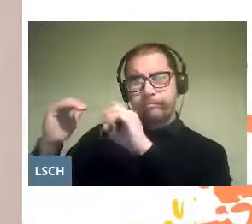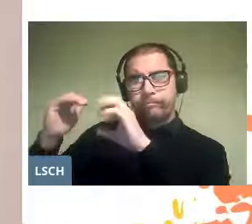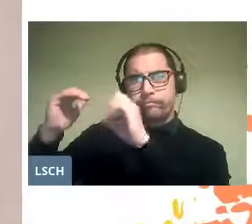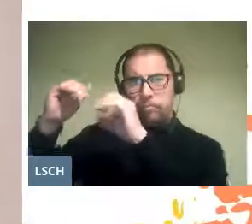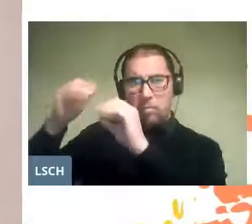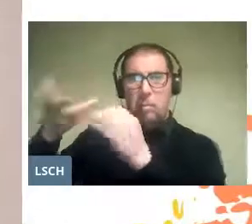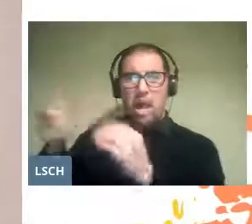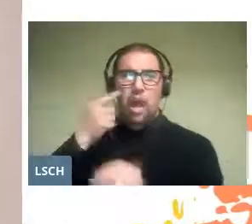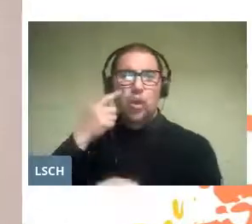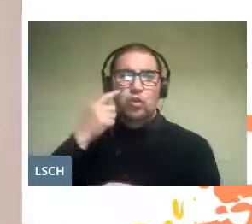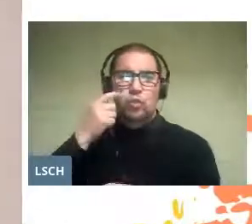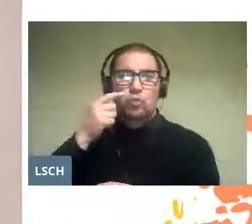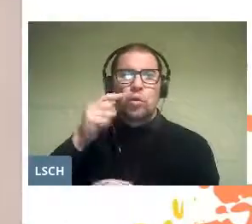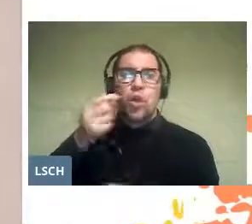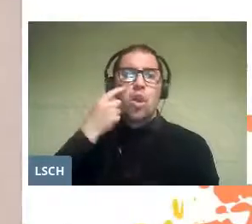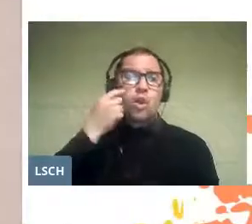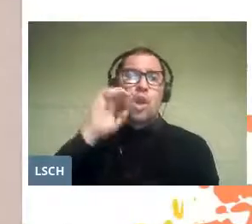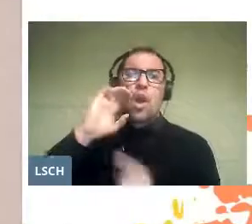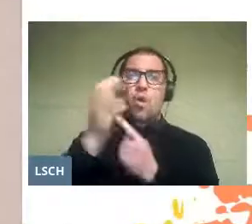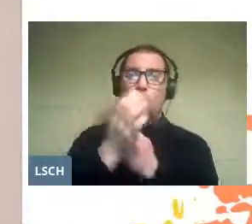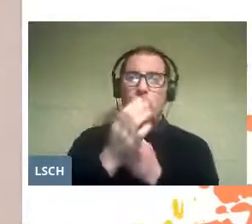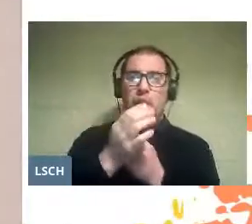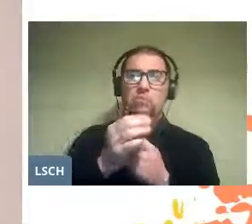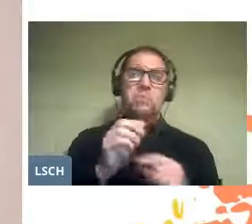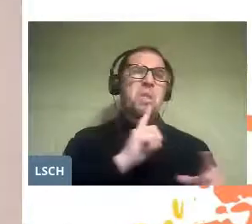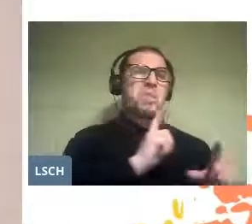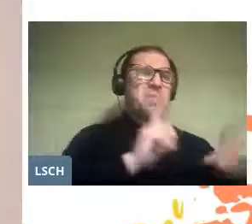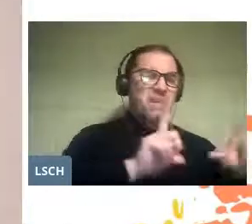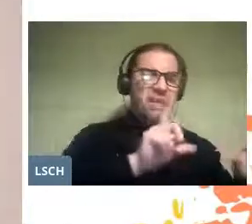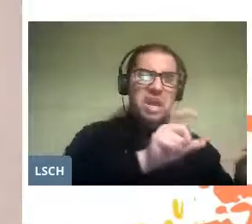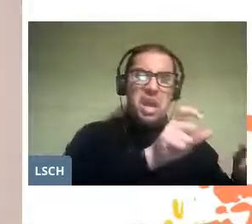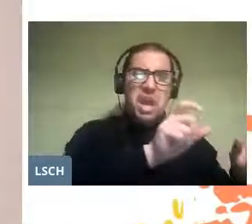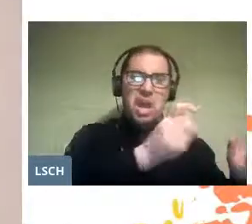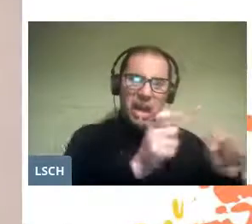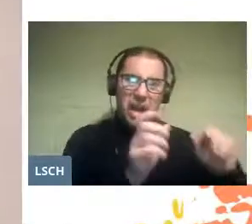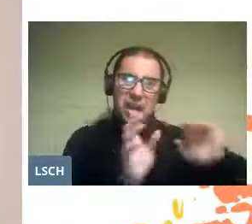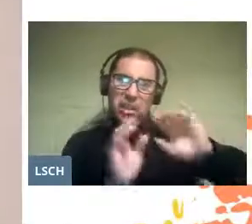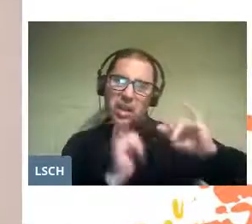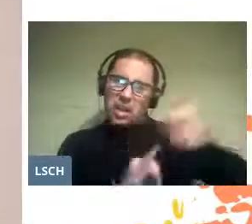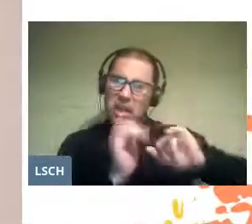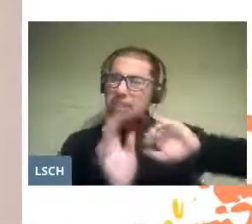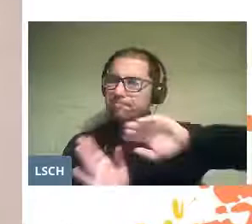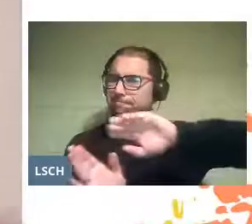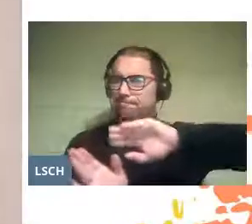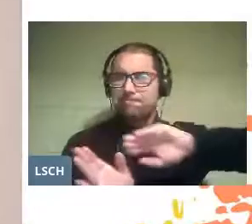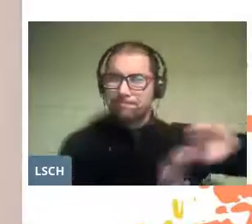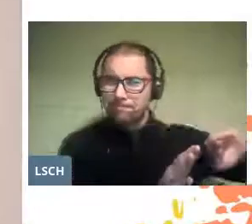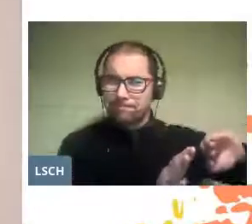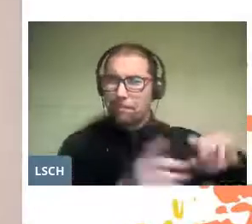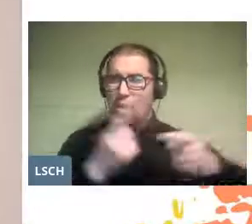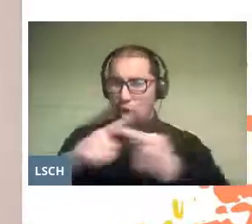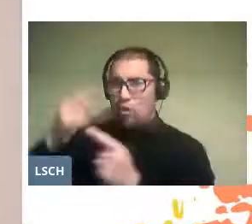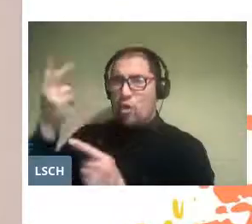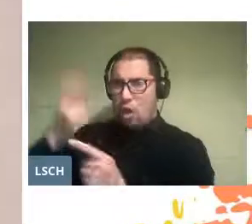that occurs with the offer of the media and networks with other centuries-old forms